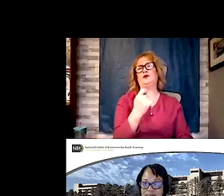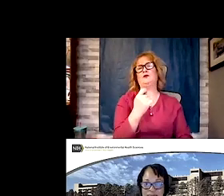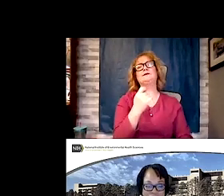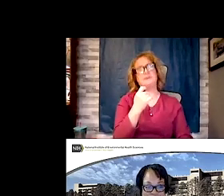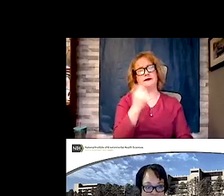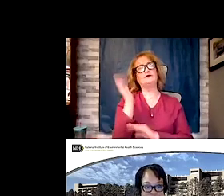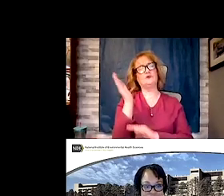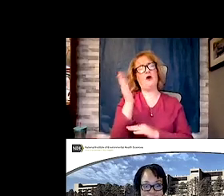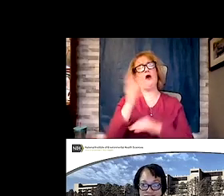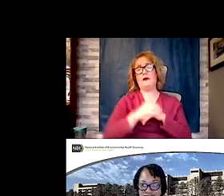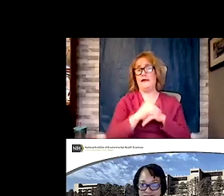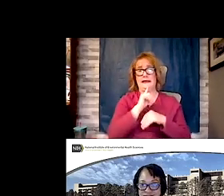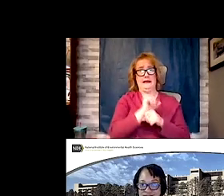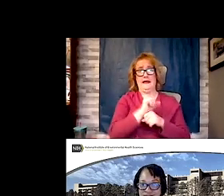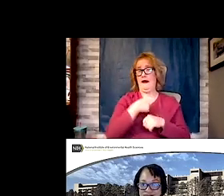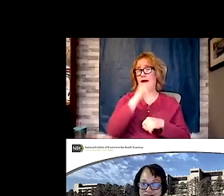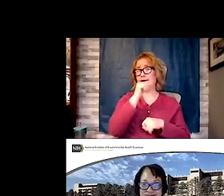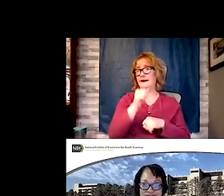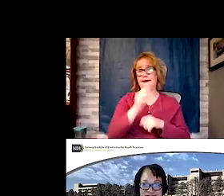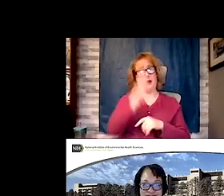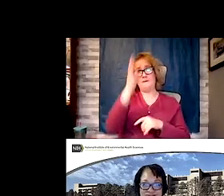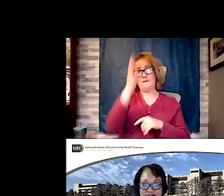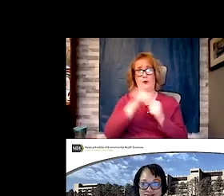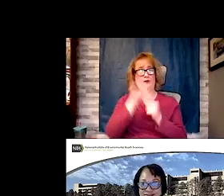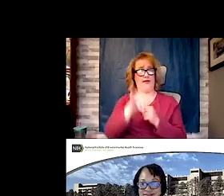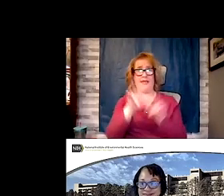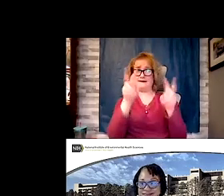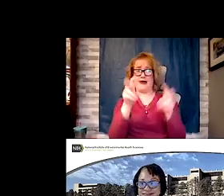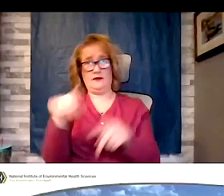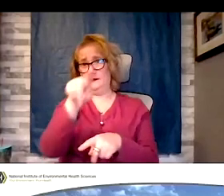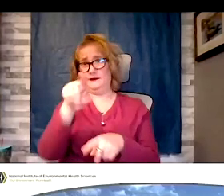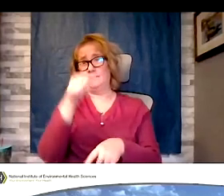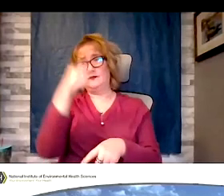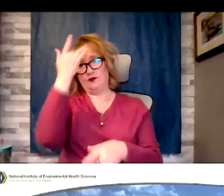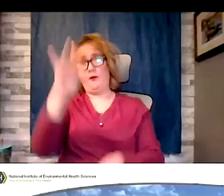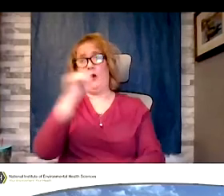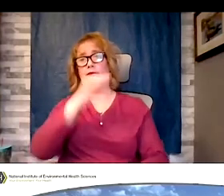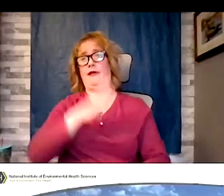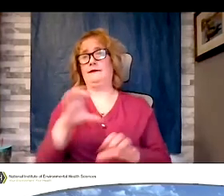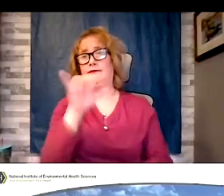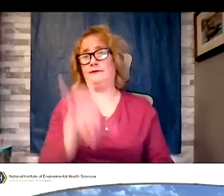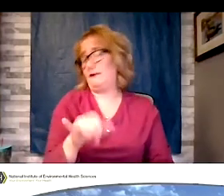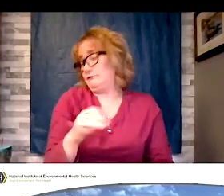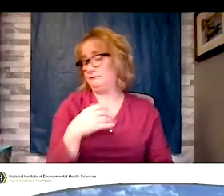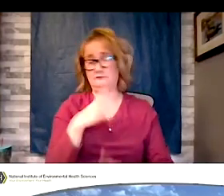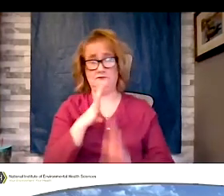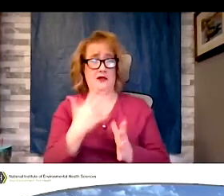title, these smart ladies did. I was like oh man, this will be good. Understanding and reversing diabetes, heart